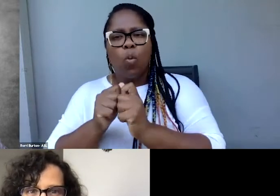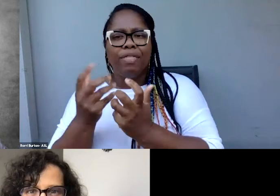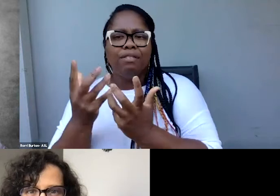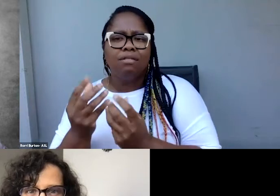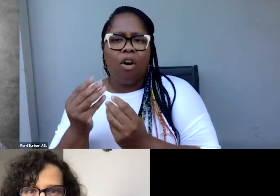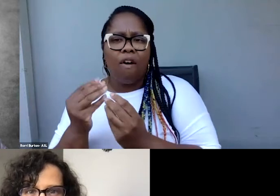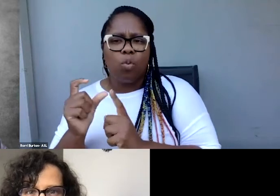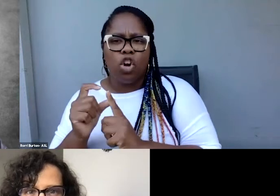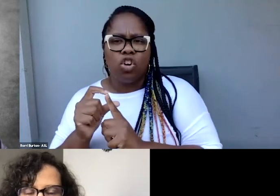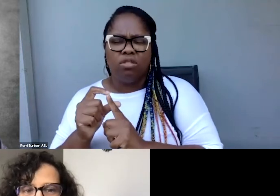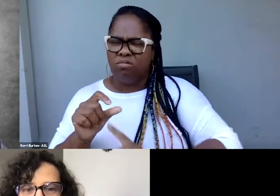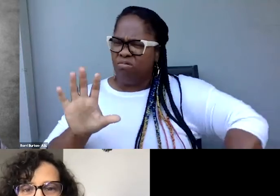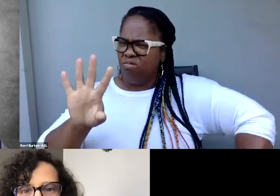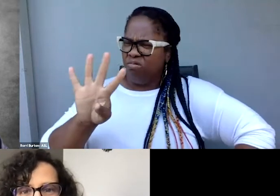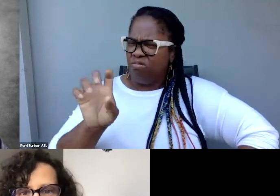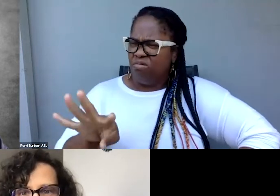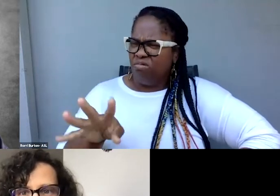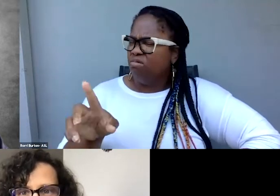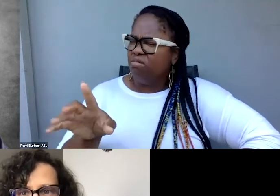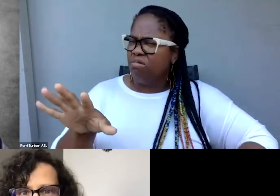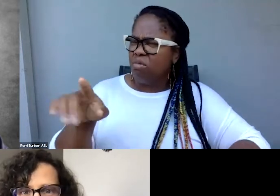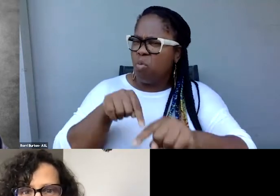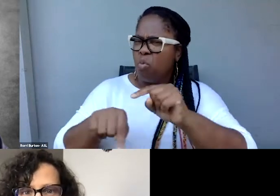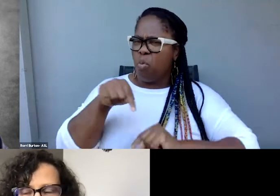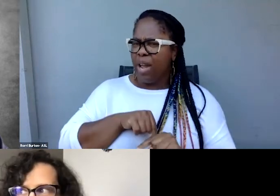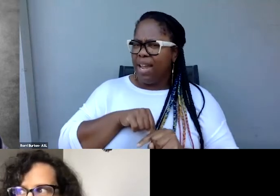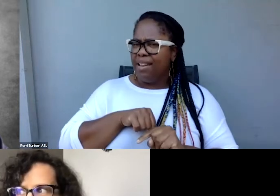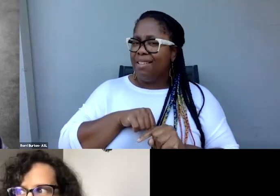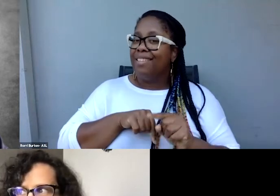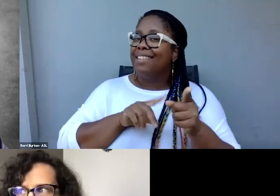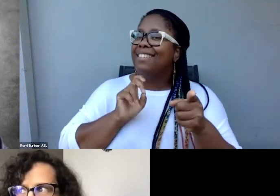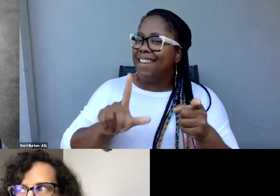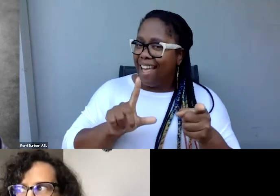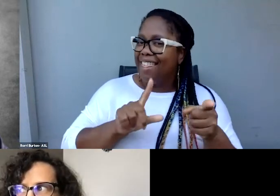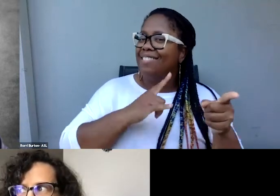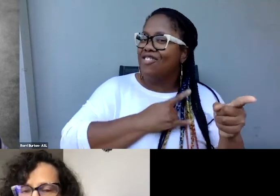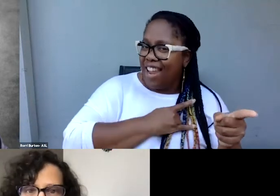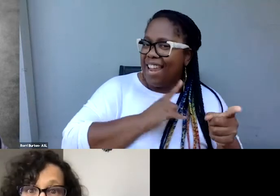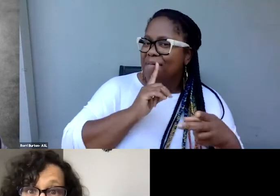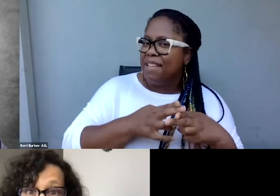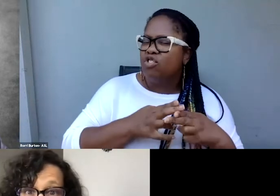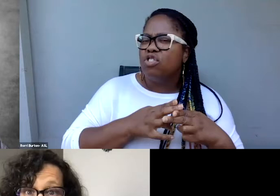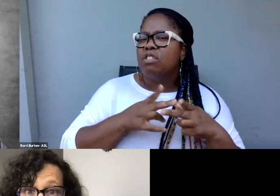of thing into question and go back to what Dell and Jade were talking about. What is the director's intent?